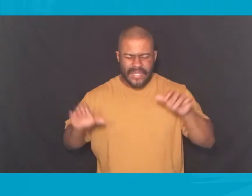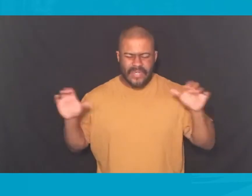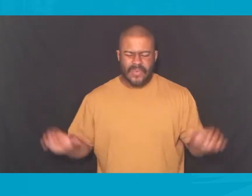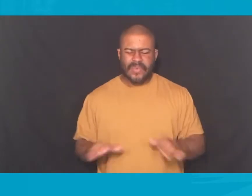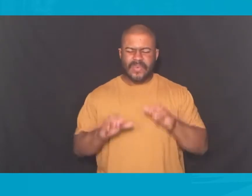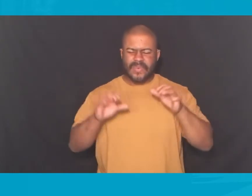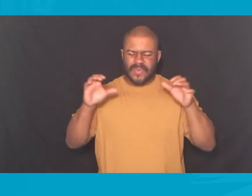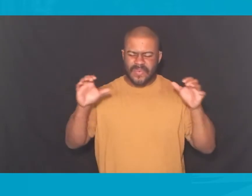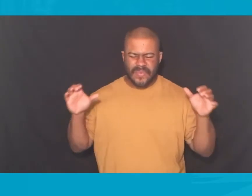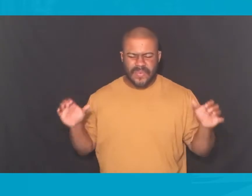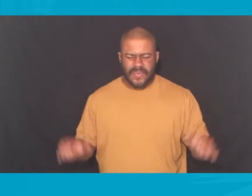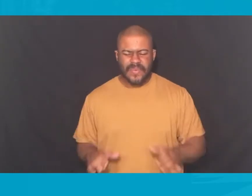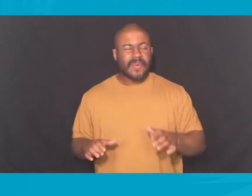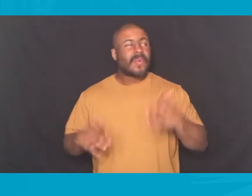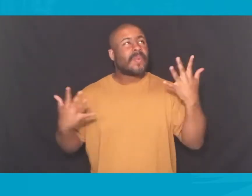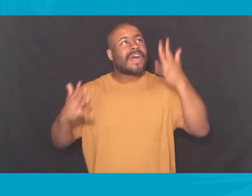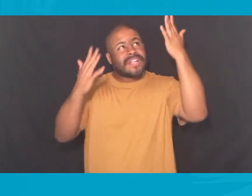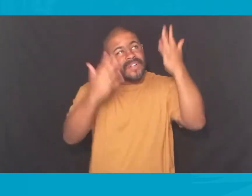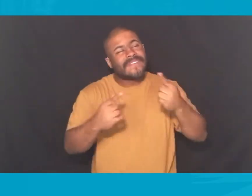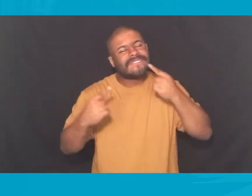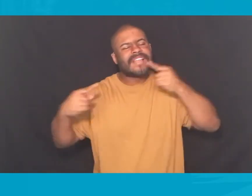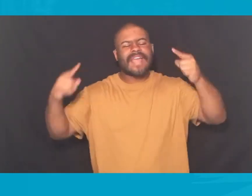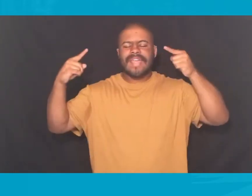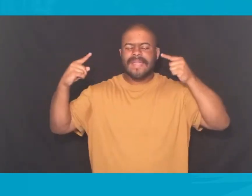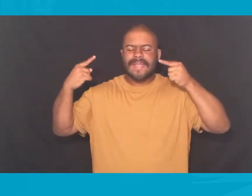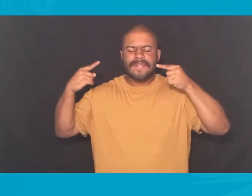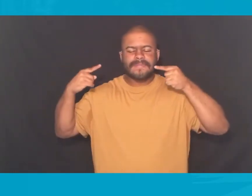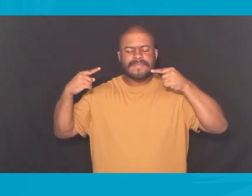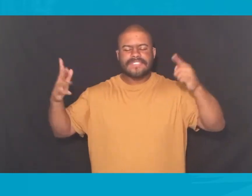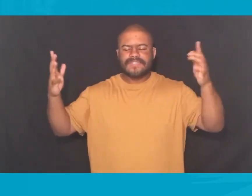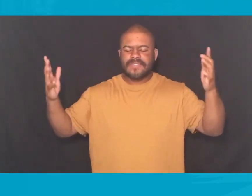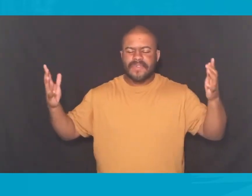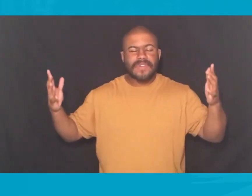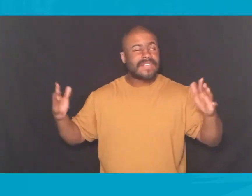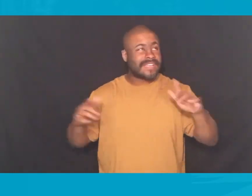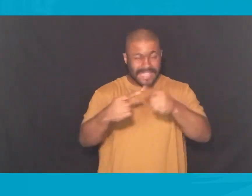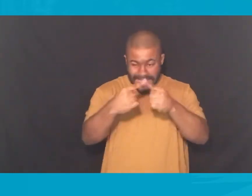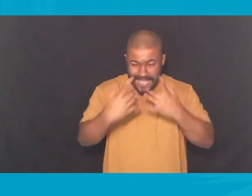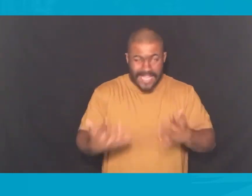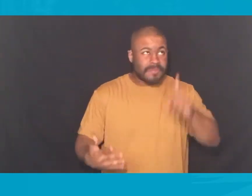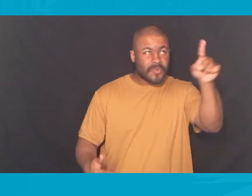Do what you are famous for What you are famous for